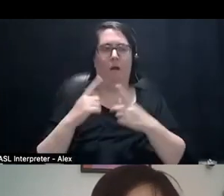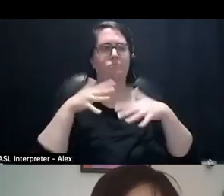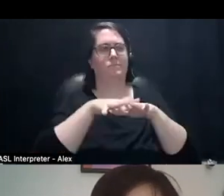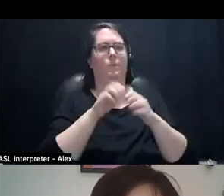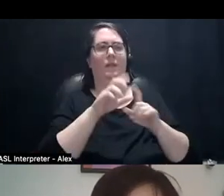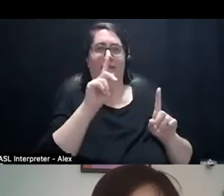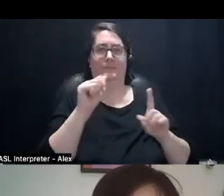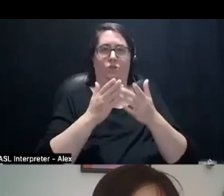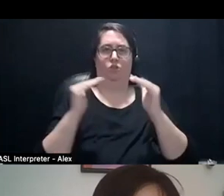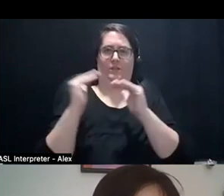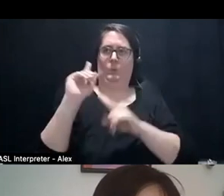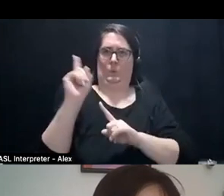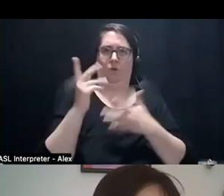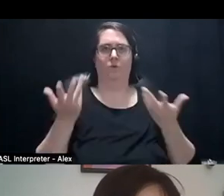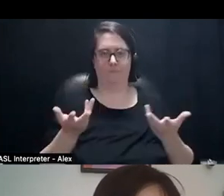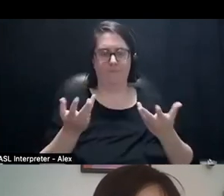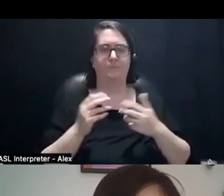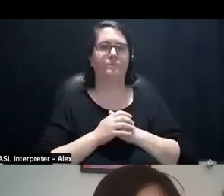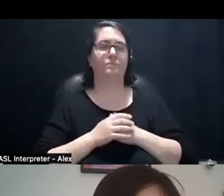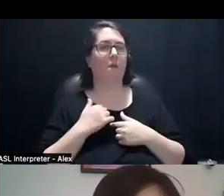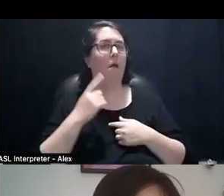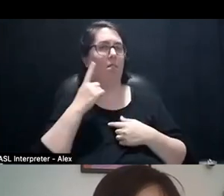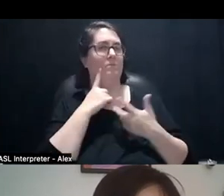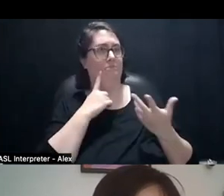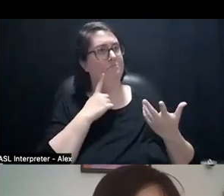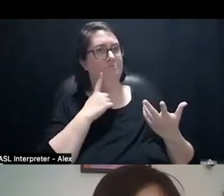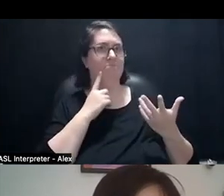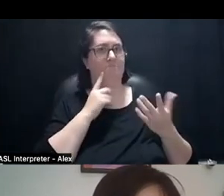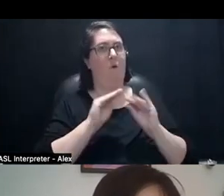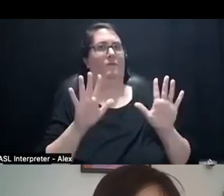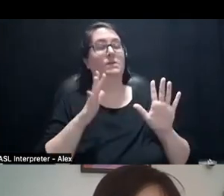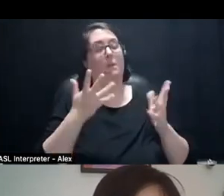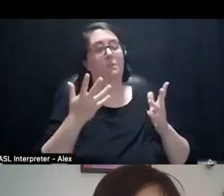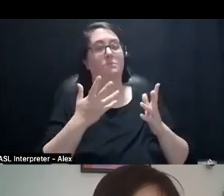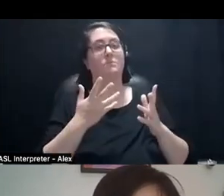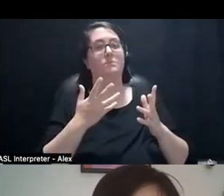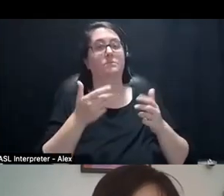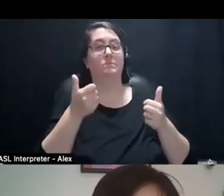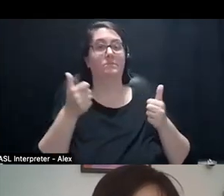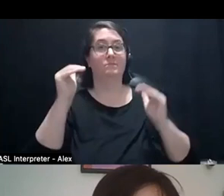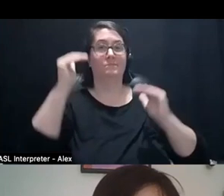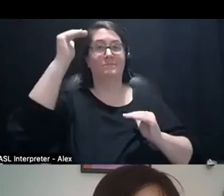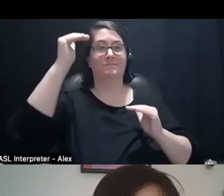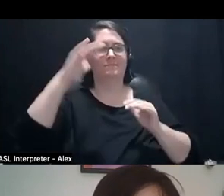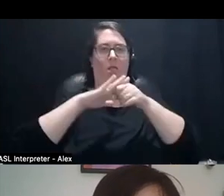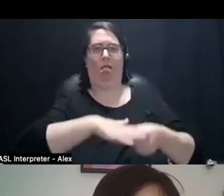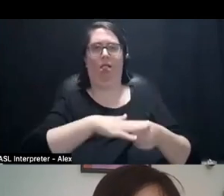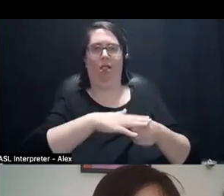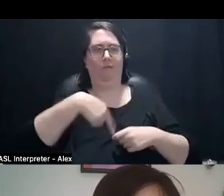with disability justice. I think it goes without saying for all of us that imperialism is always ableist. So,